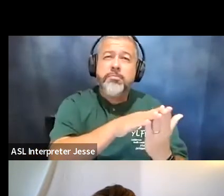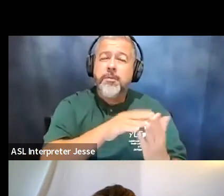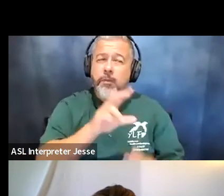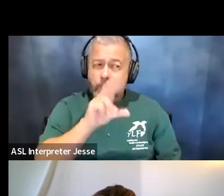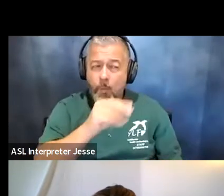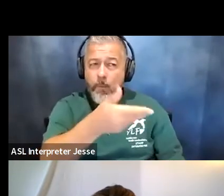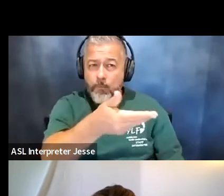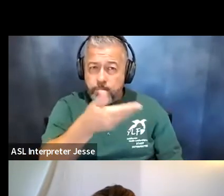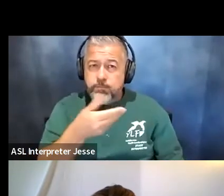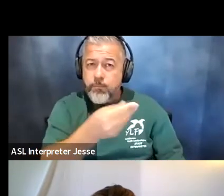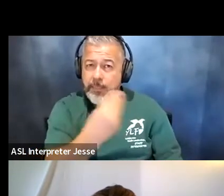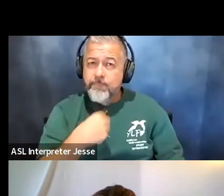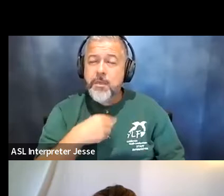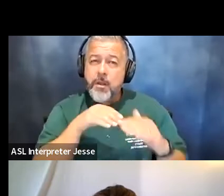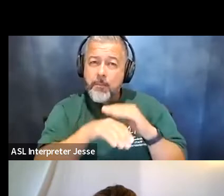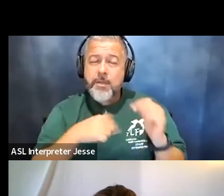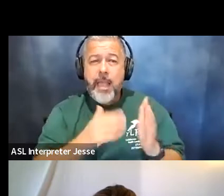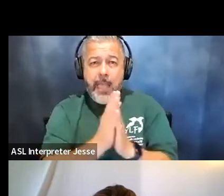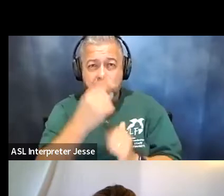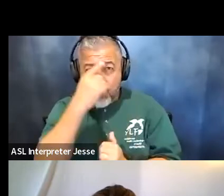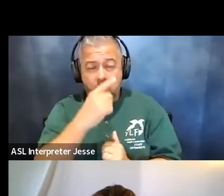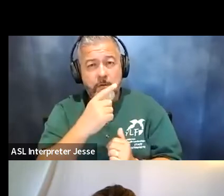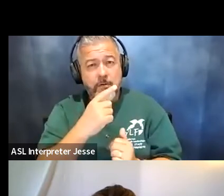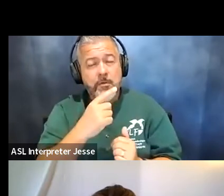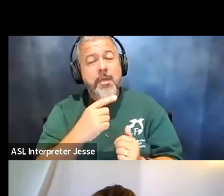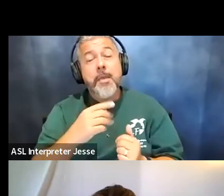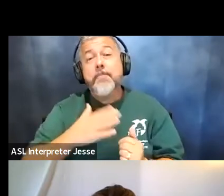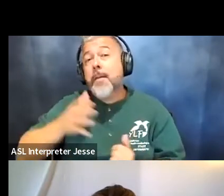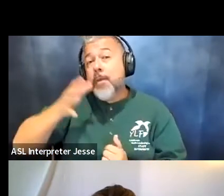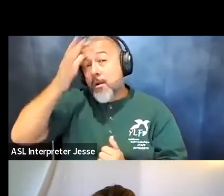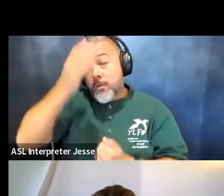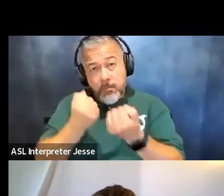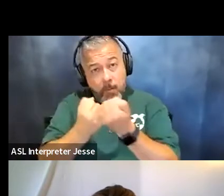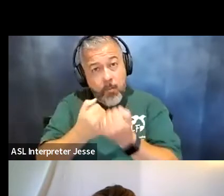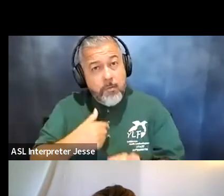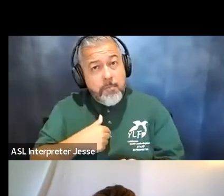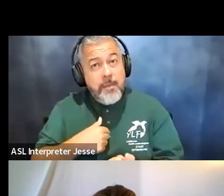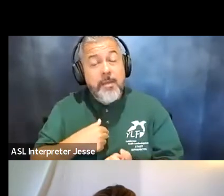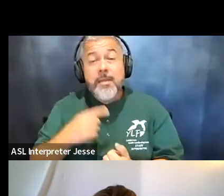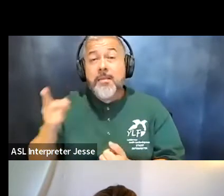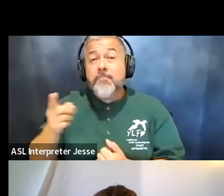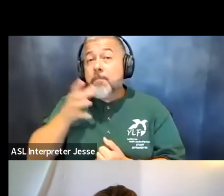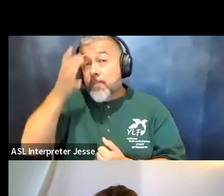that i've asked and my parents you know backed me up and you know said that if they didn't follow my